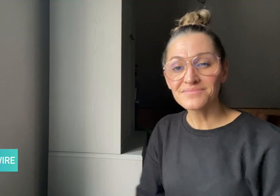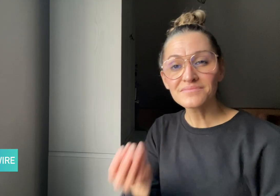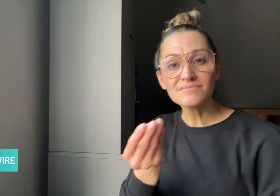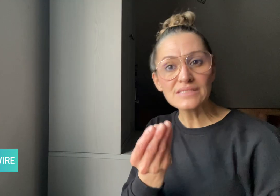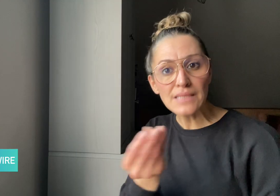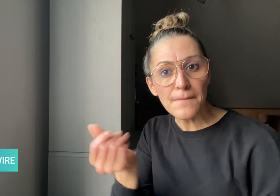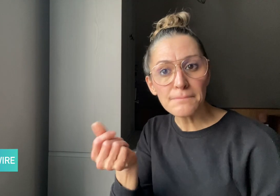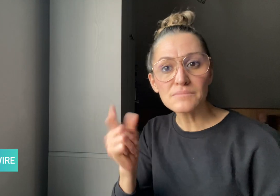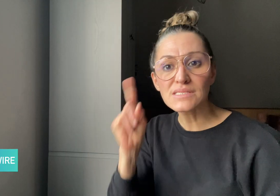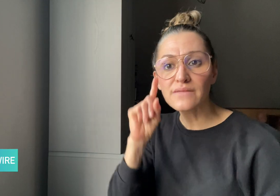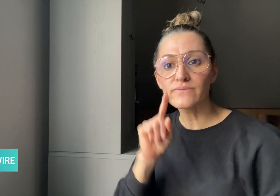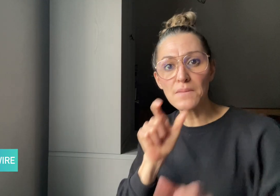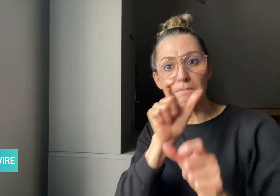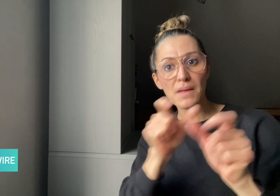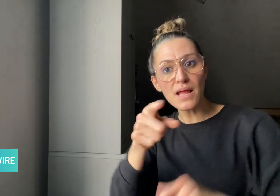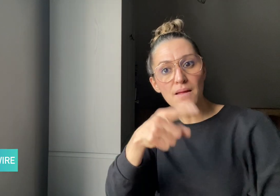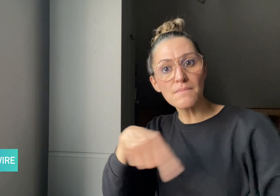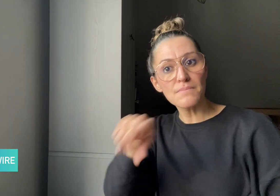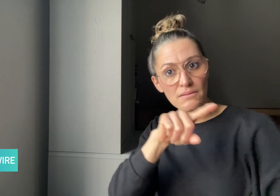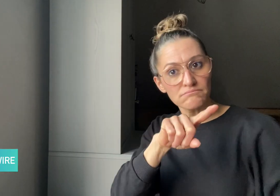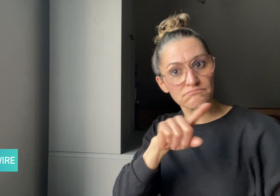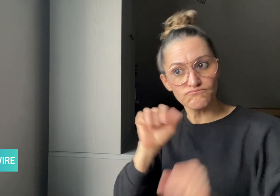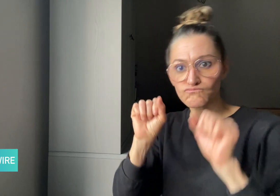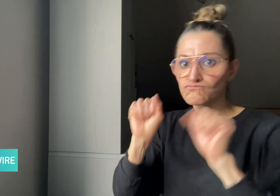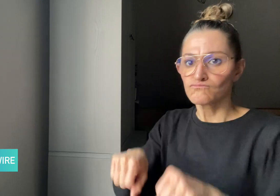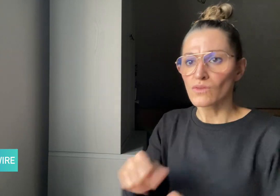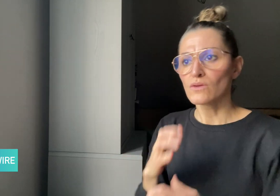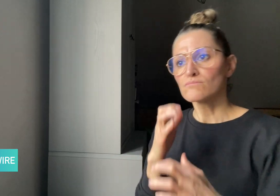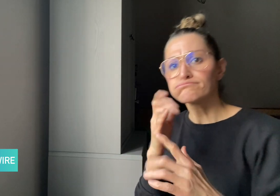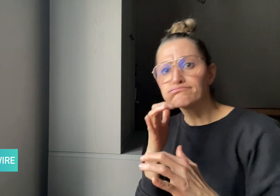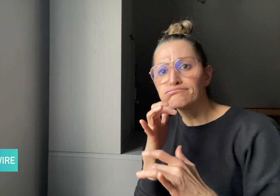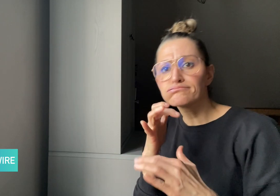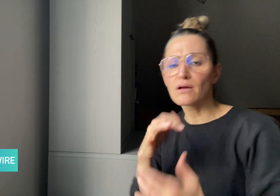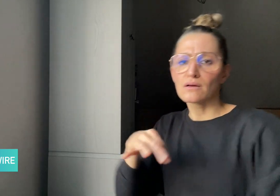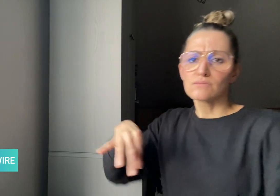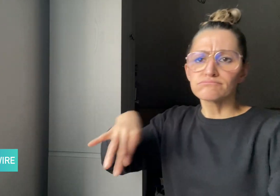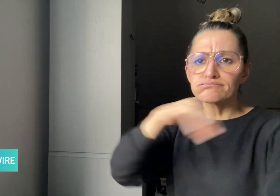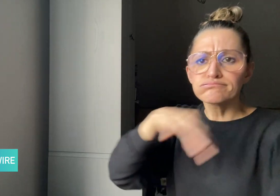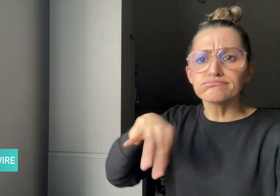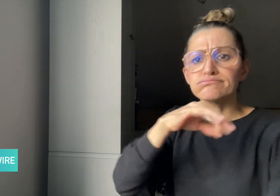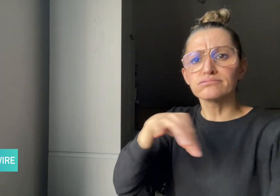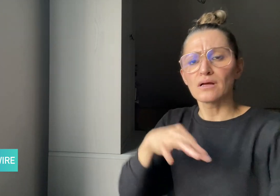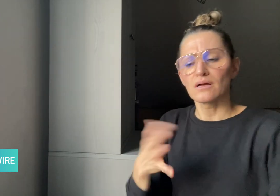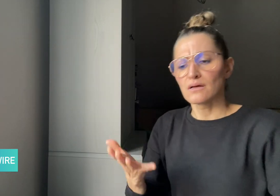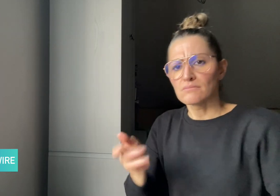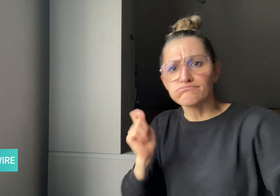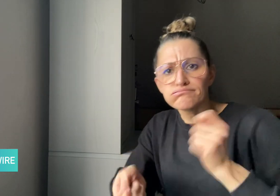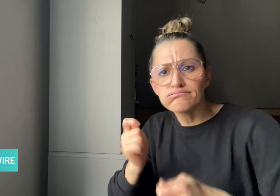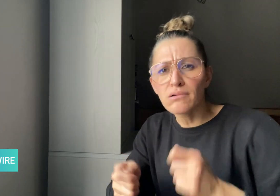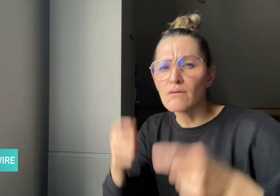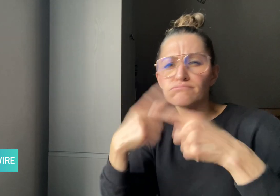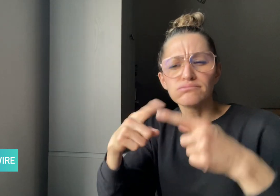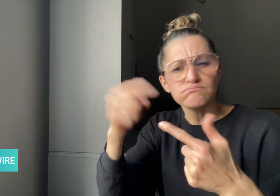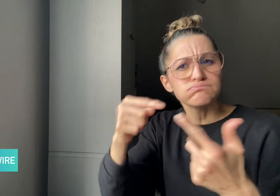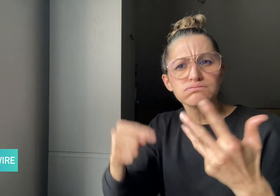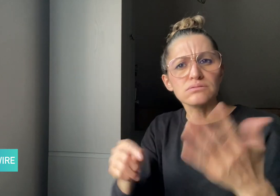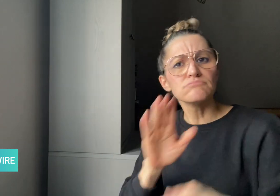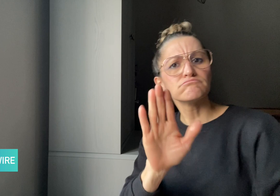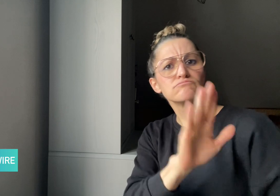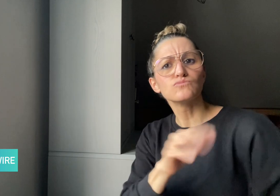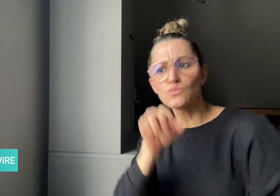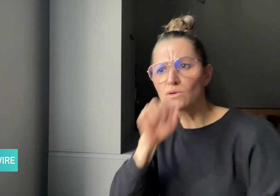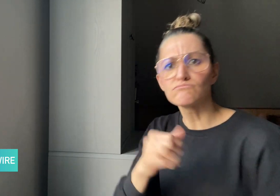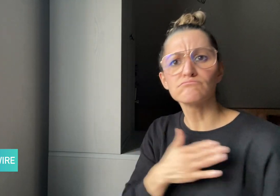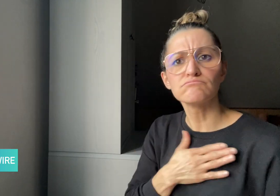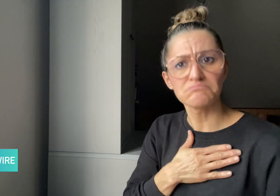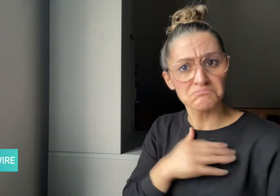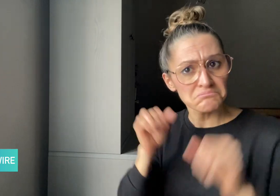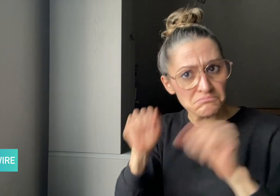Some Deaf people play musical instruments and